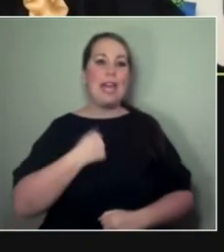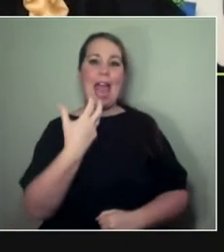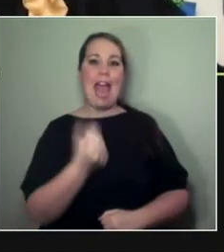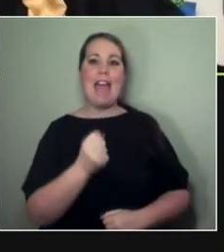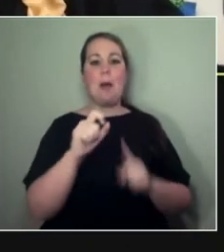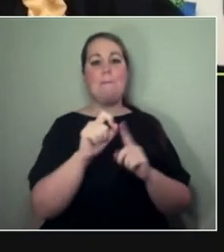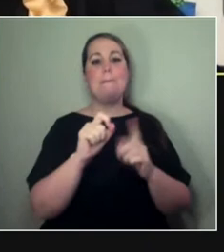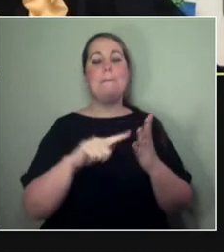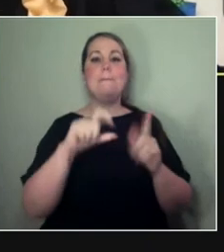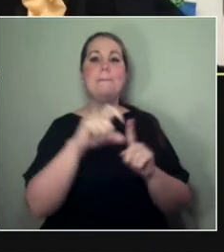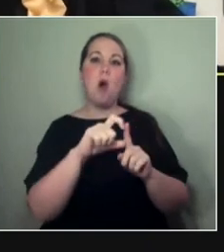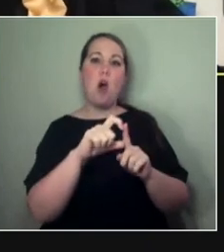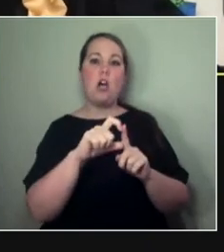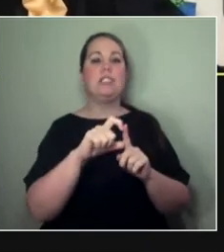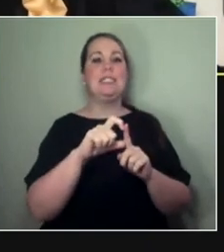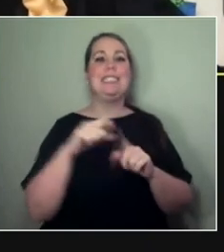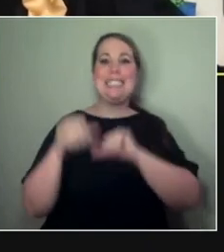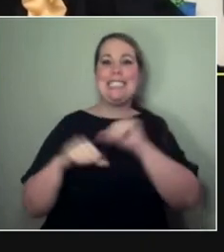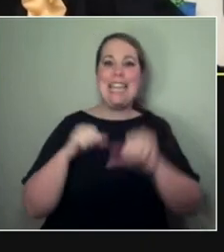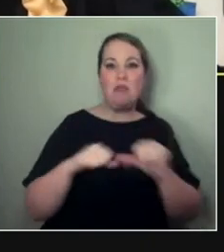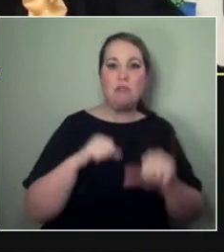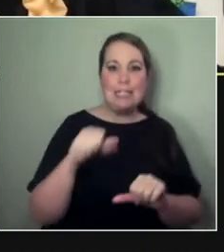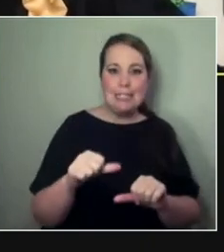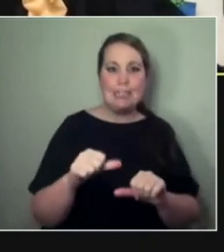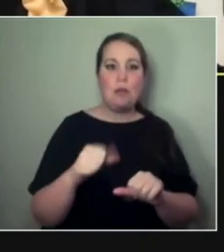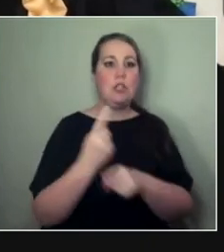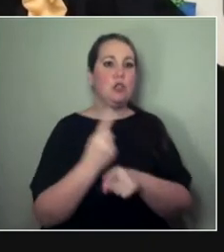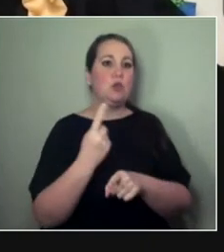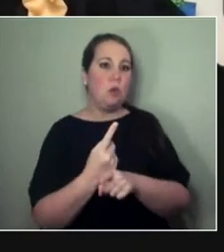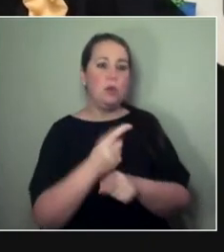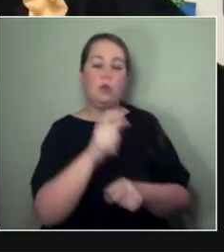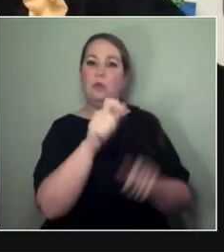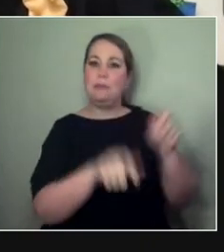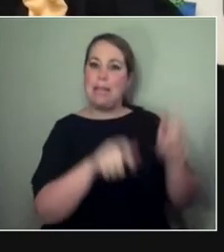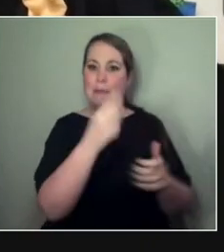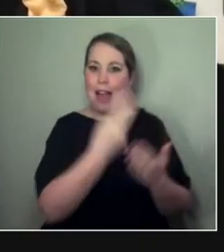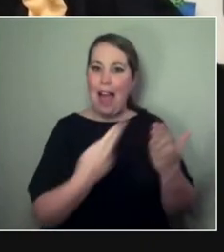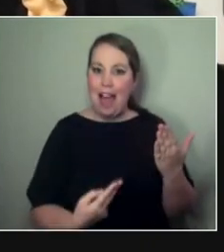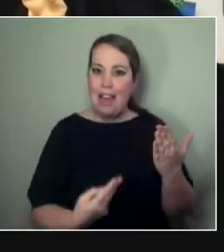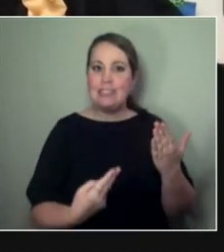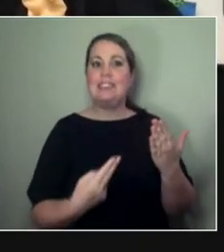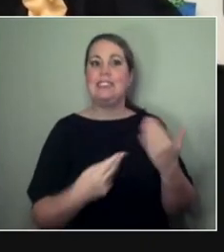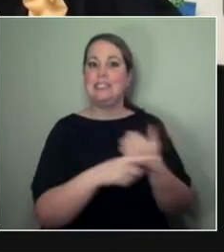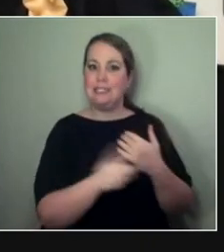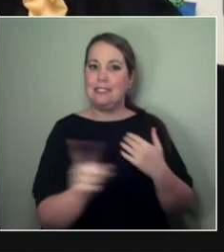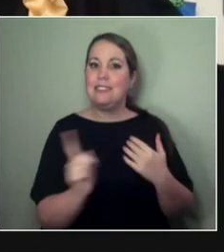where we talked to five different artists and presenters. I was curious about what's happening where you are,